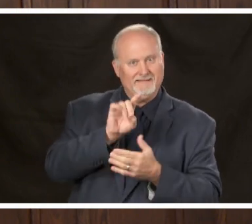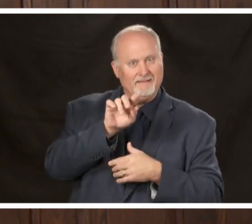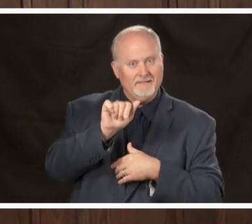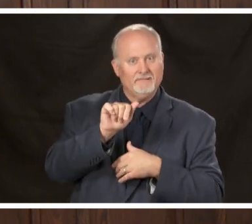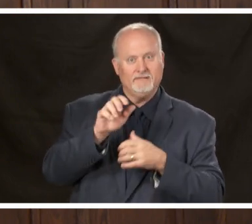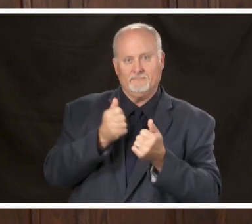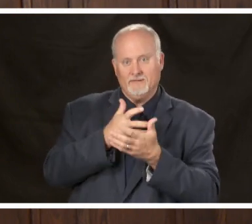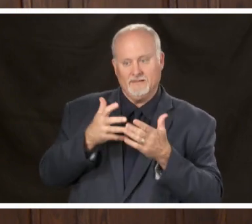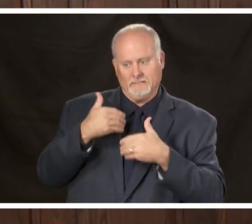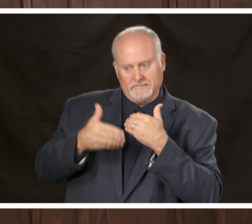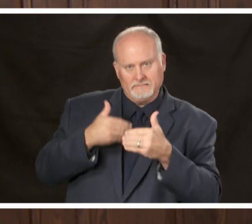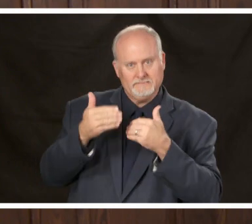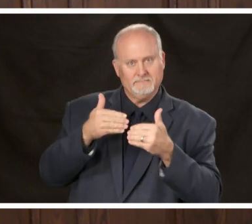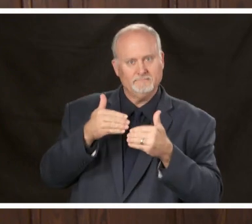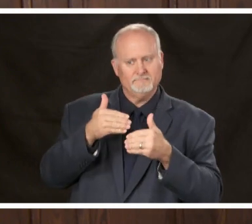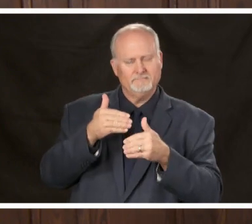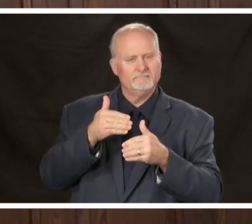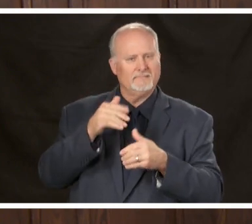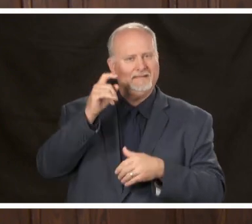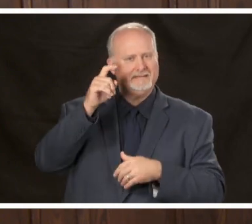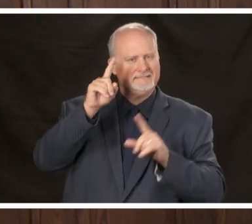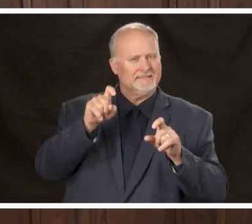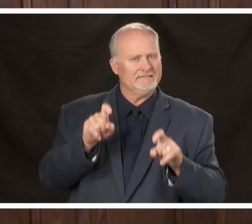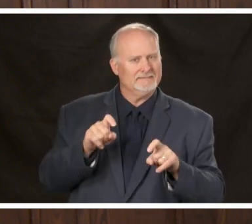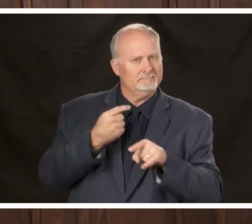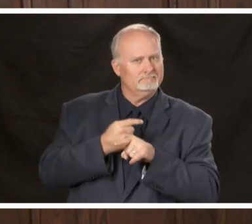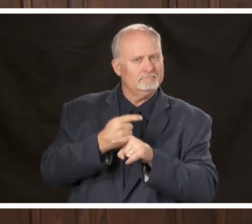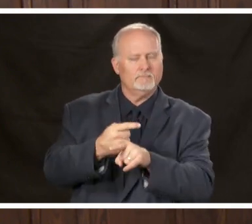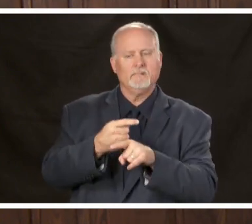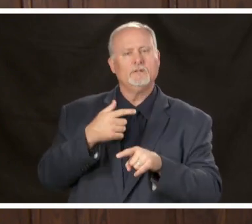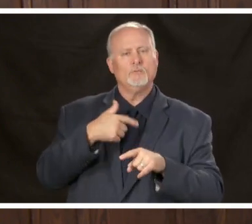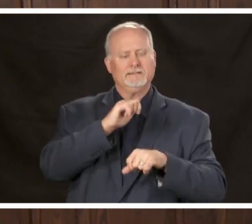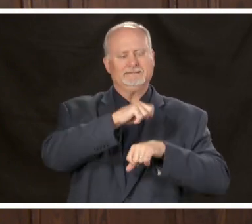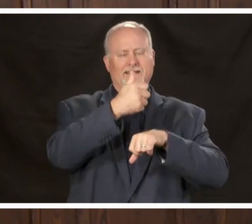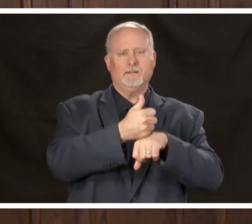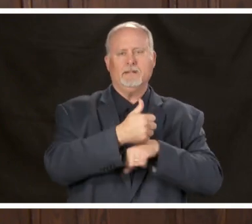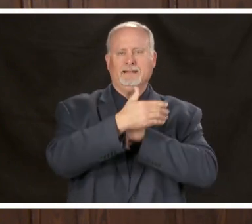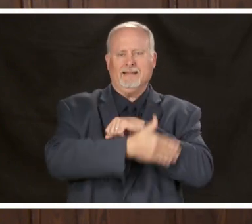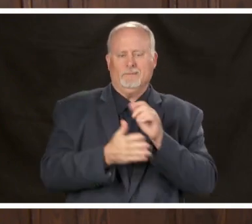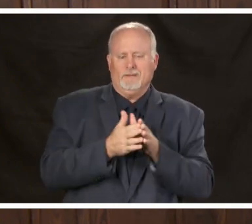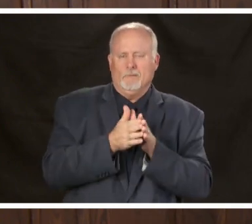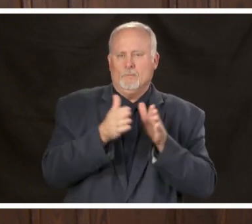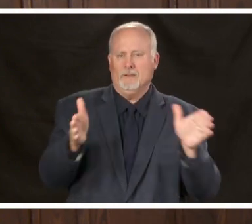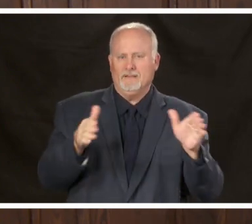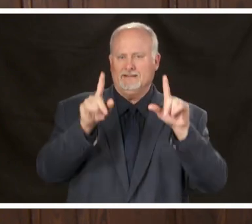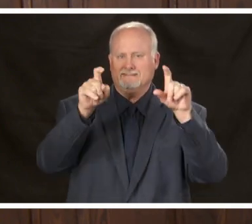expertise available to us we are forming a countywide testing collaborative to